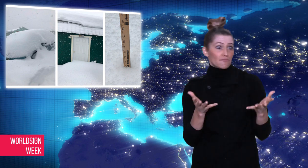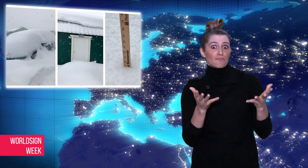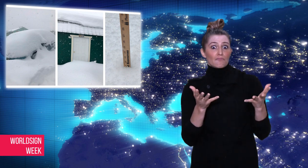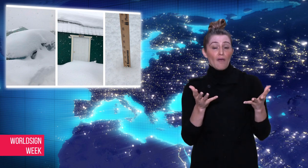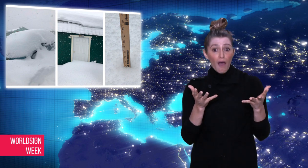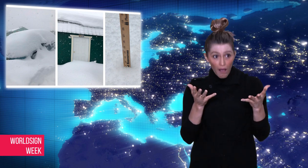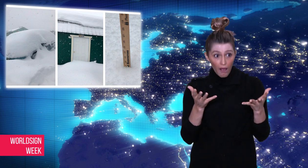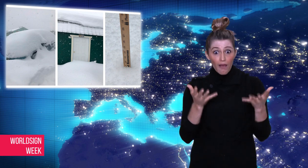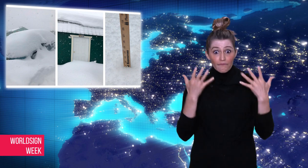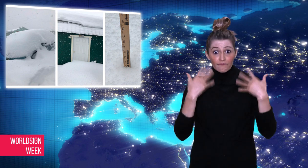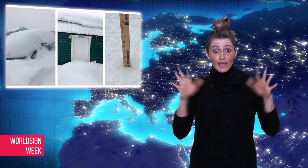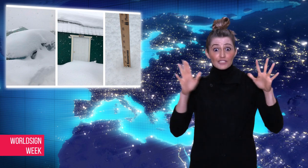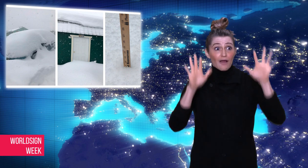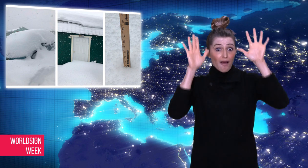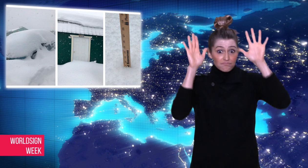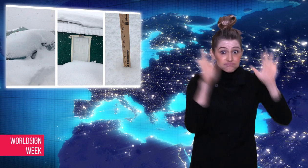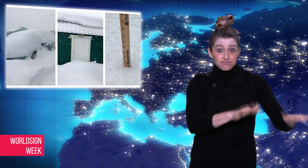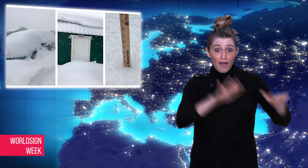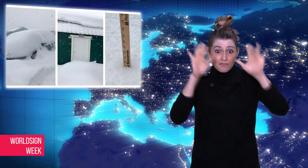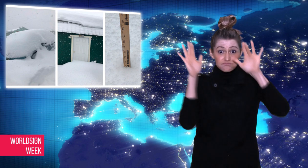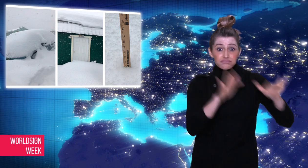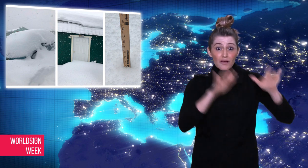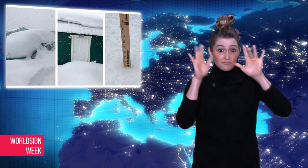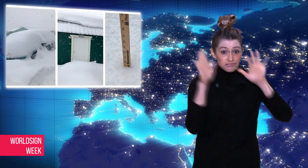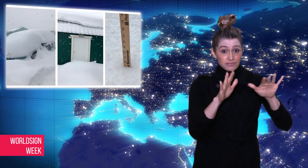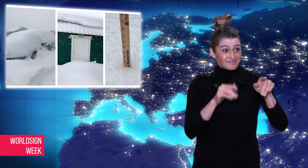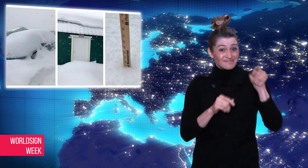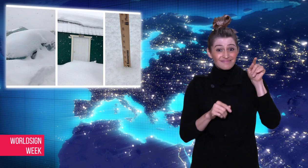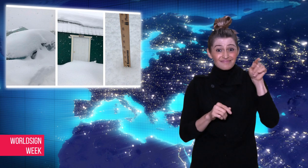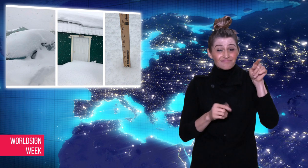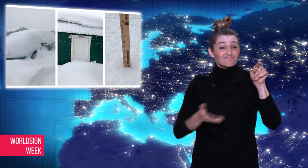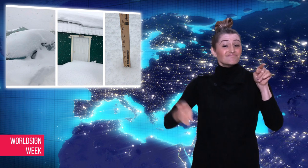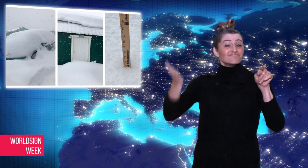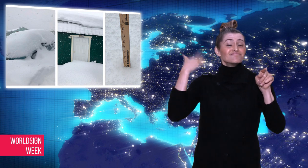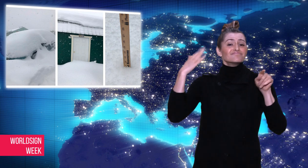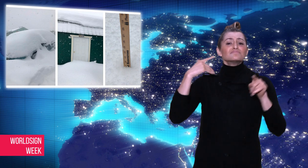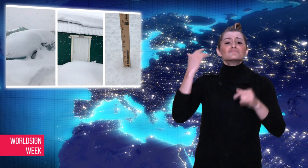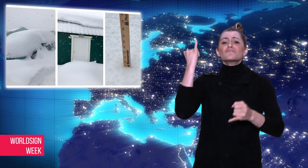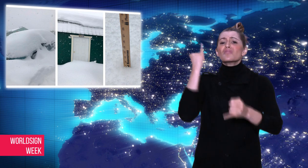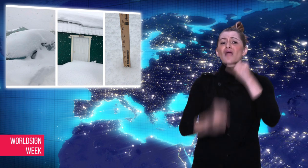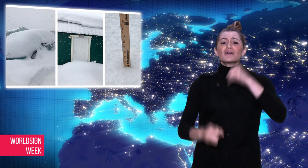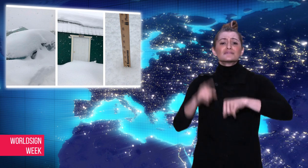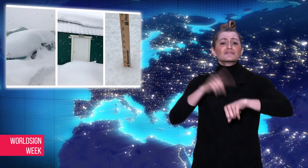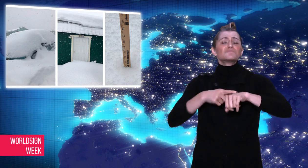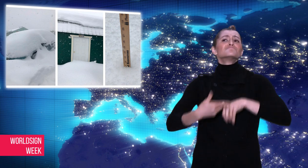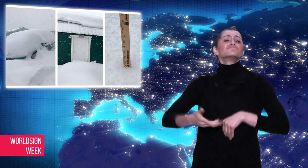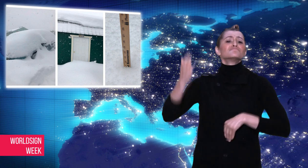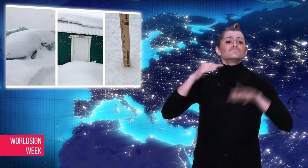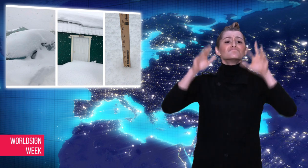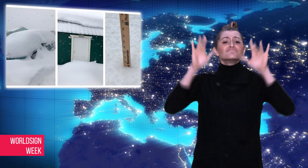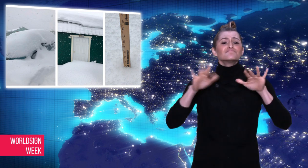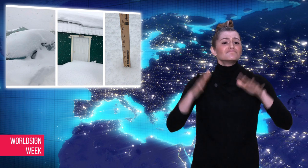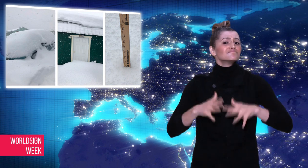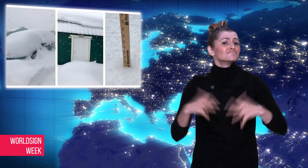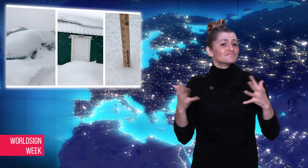years, meaning that the last time it